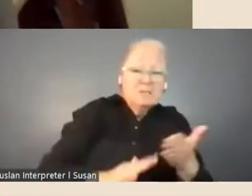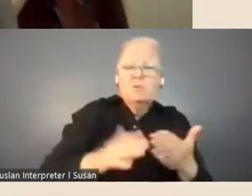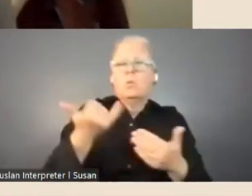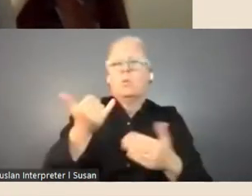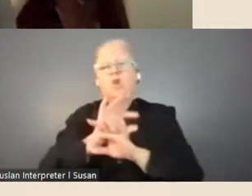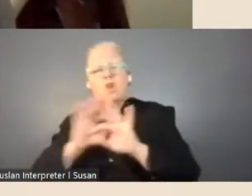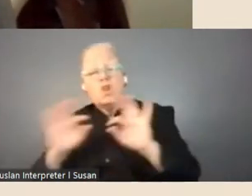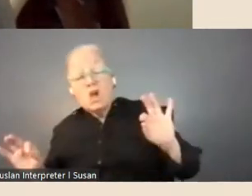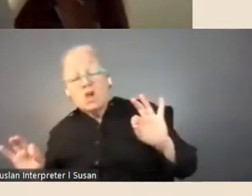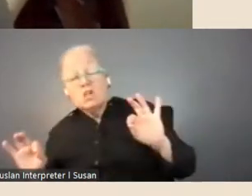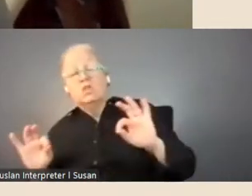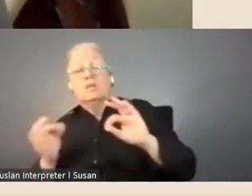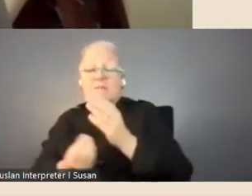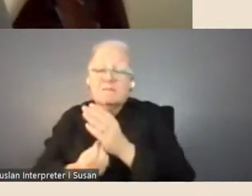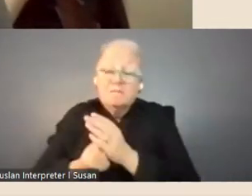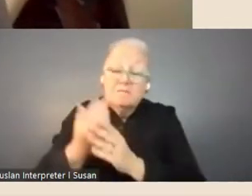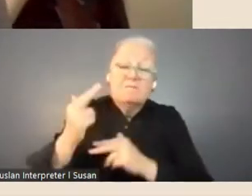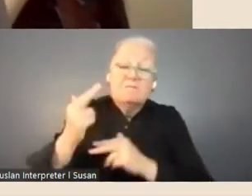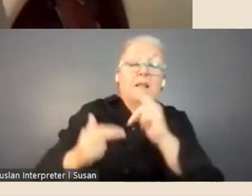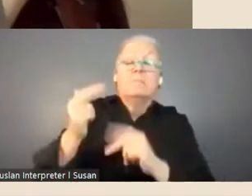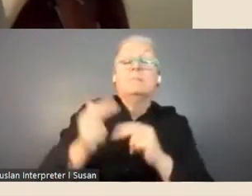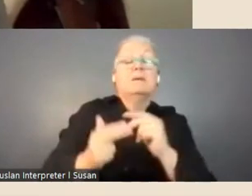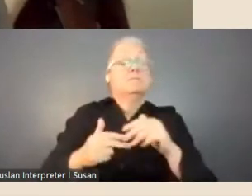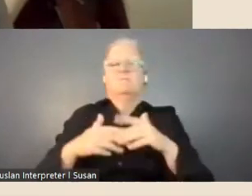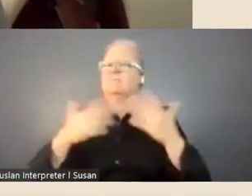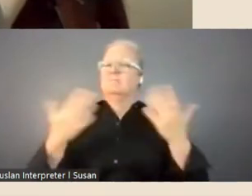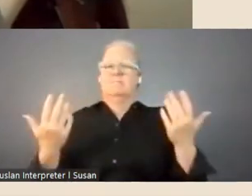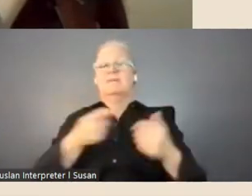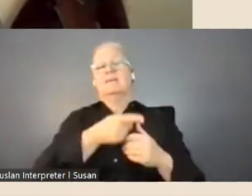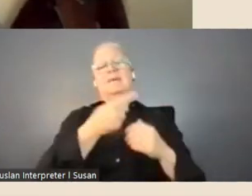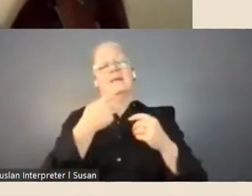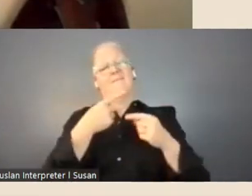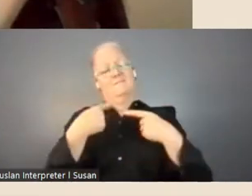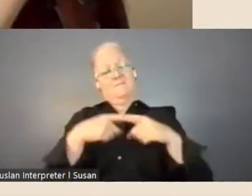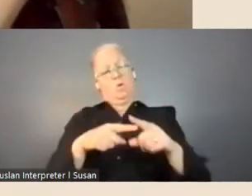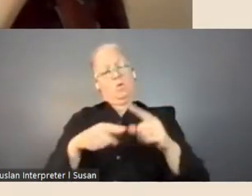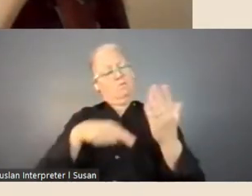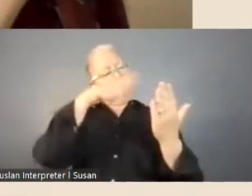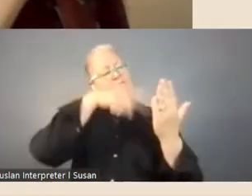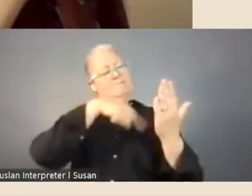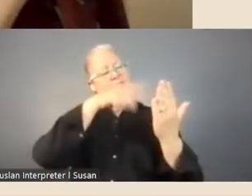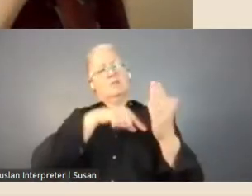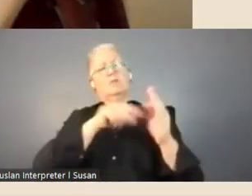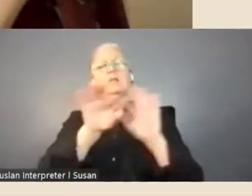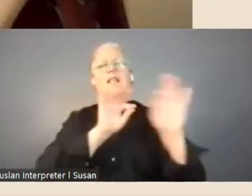carefully at the specific selection criteria for the fellowship that you're most interested in